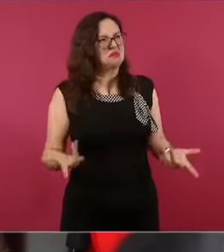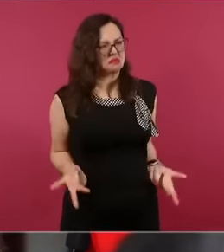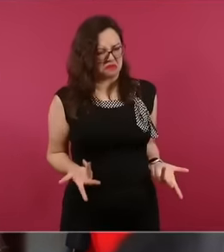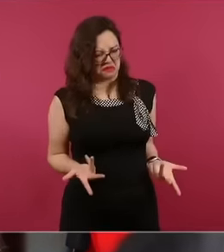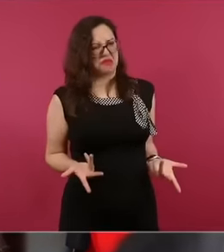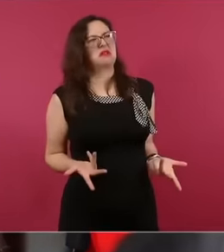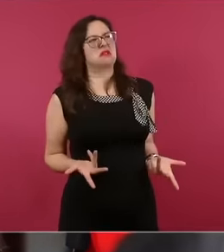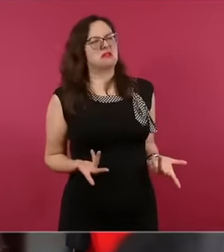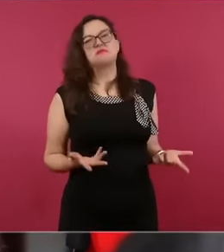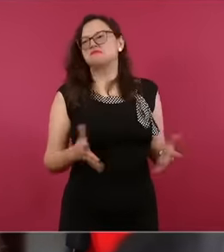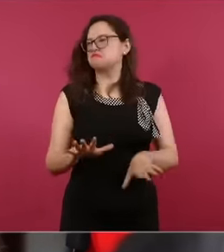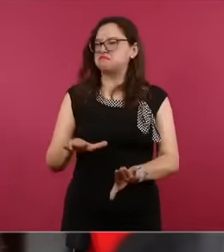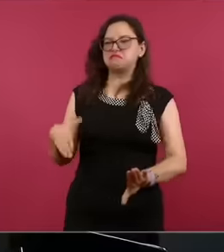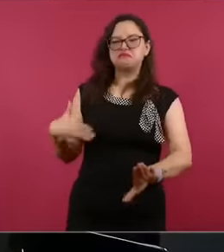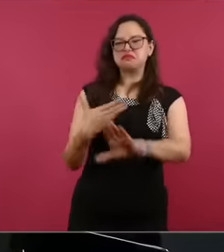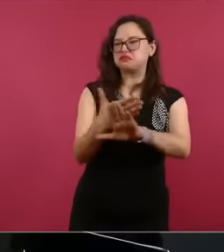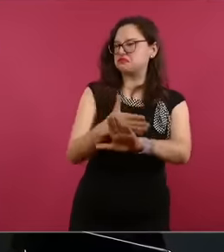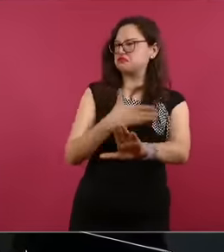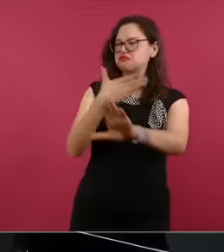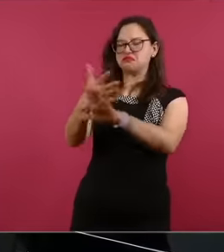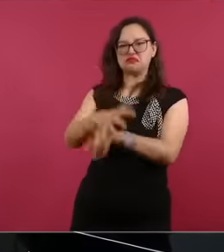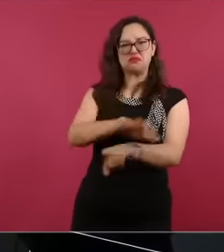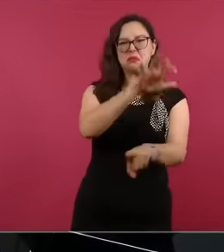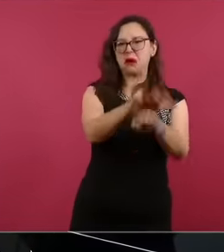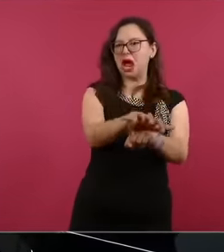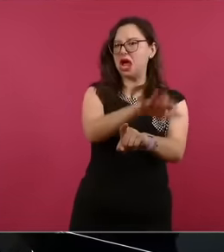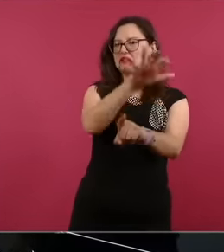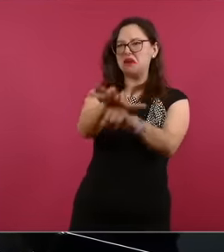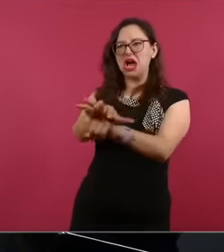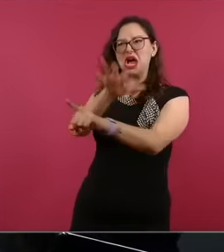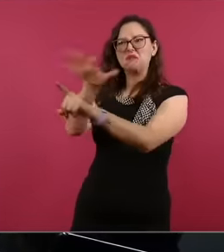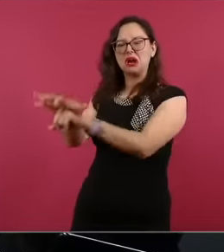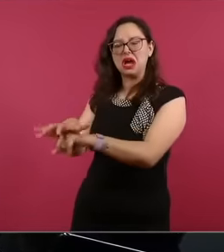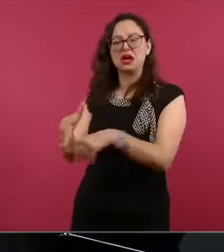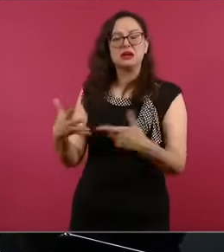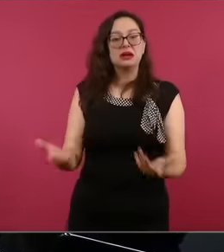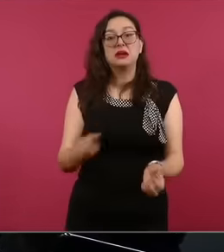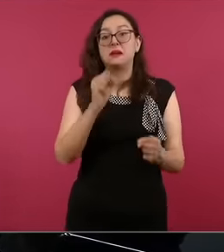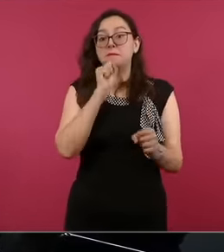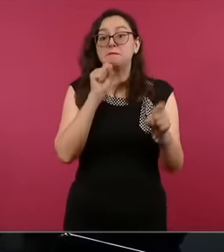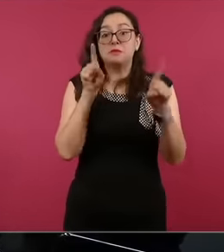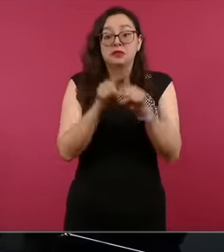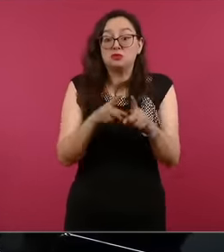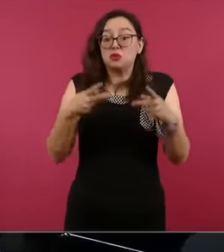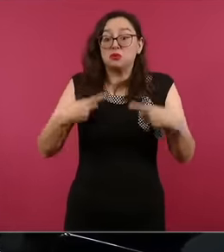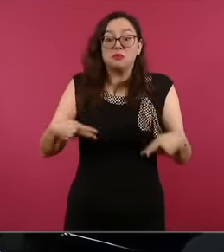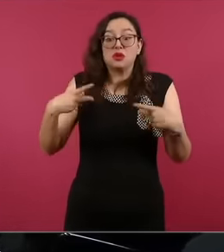They are persecuting the social fighters, the union fighters, the people who go out